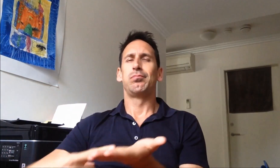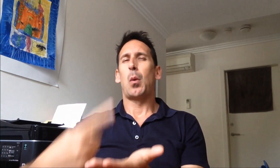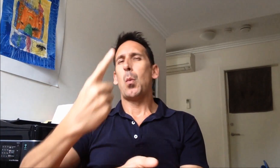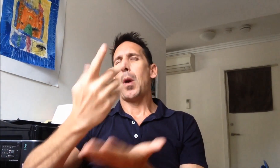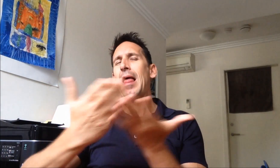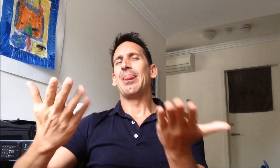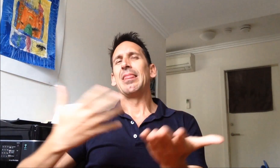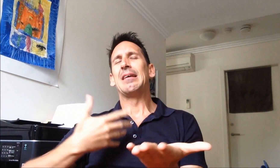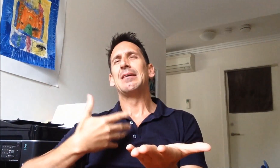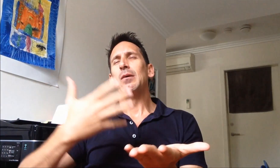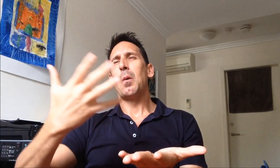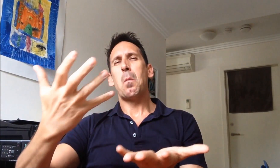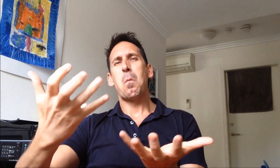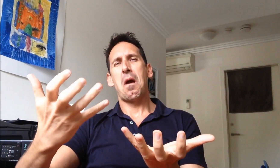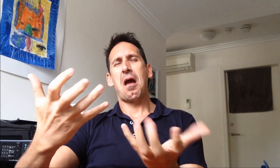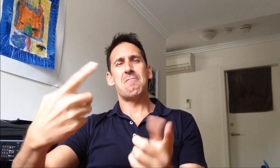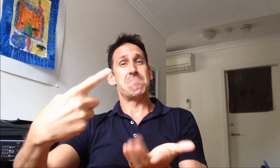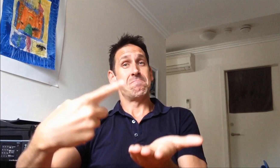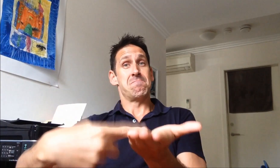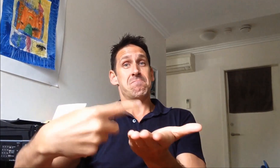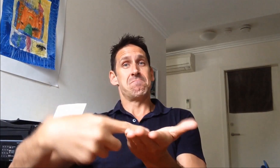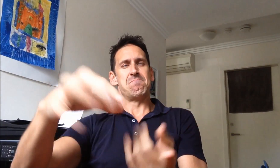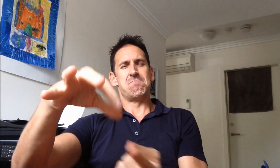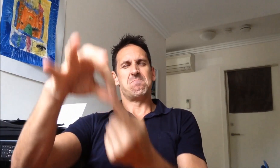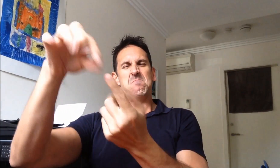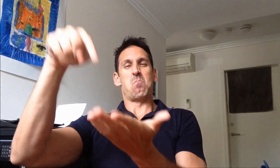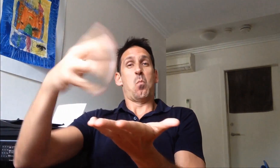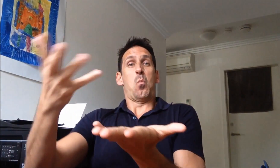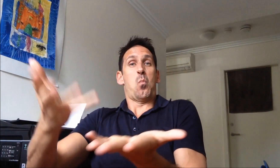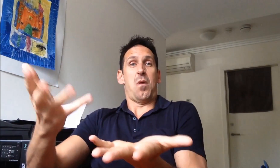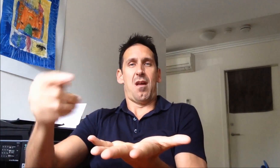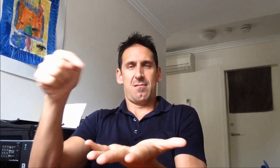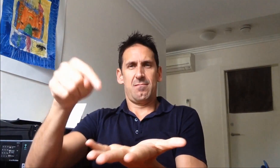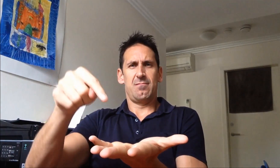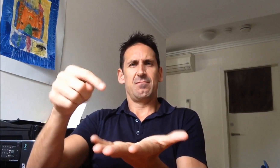for these online discussions. There is one particular topic I want to throw in